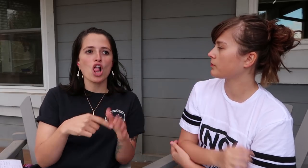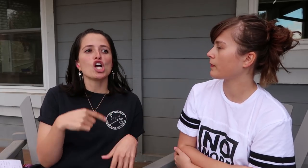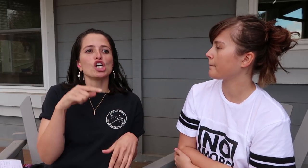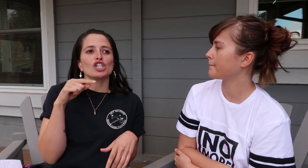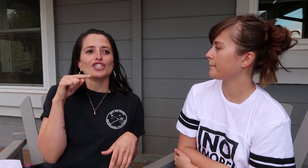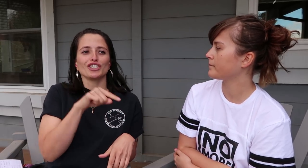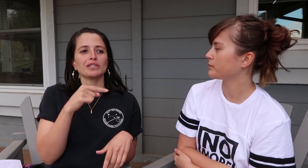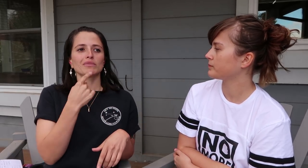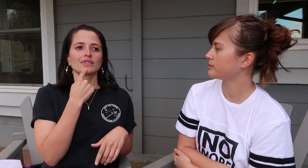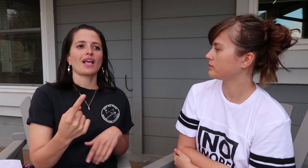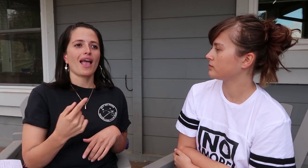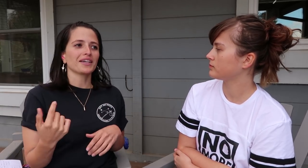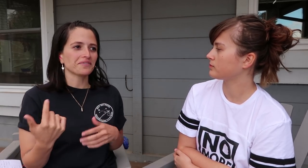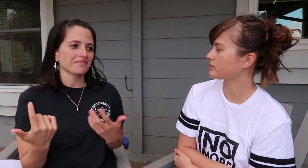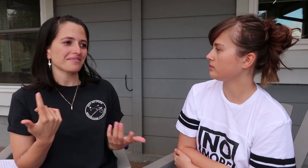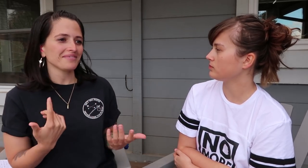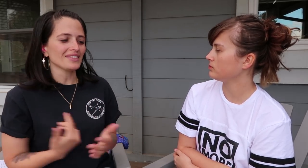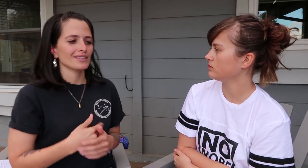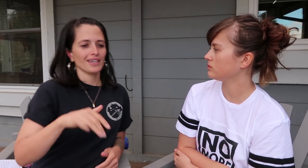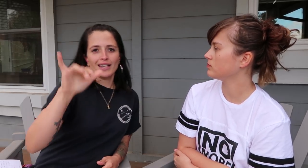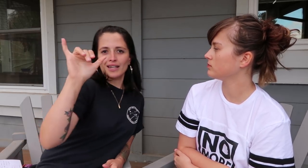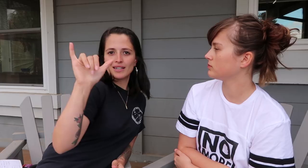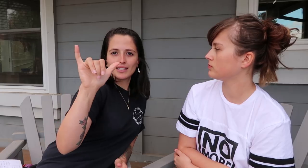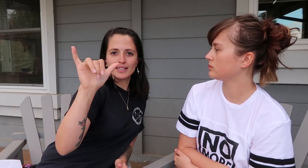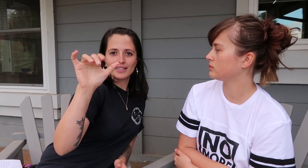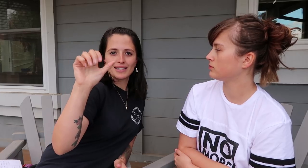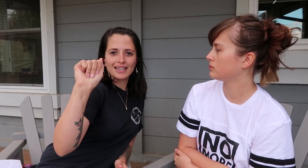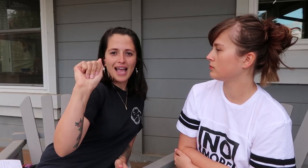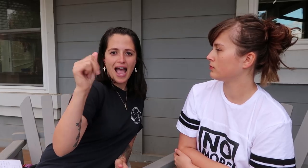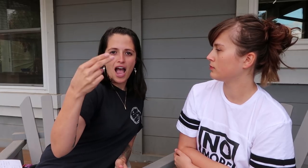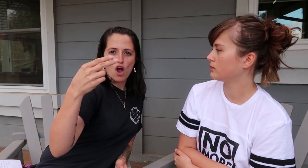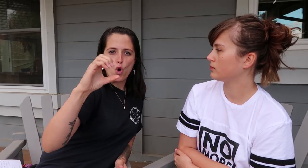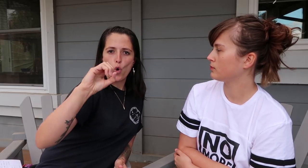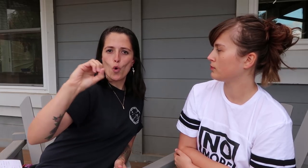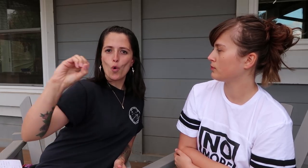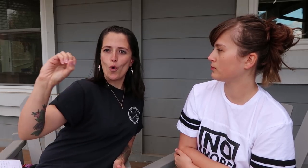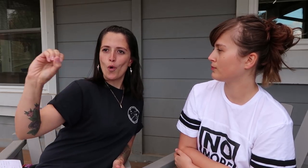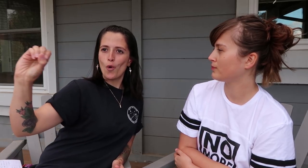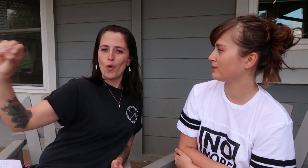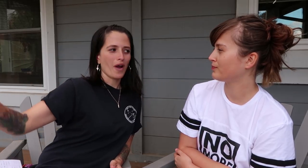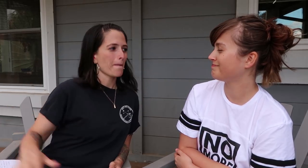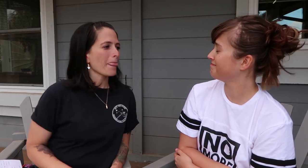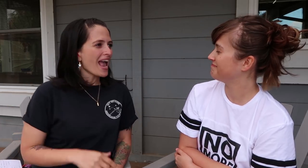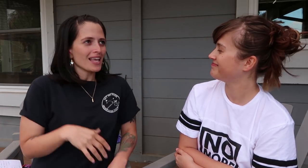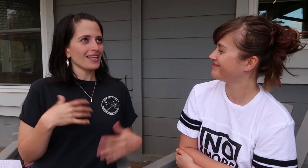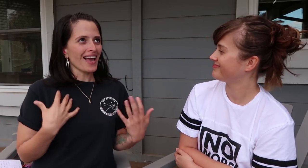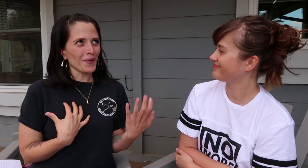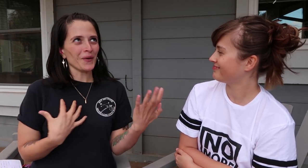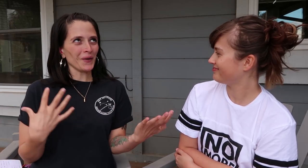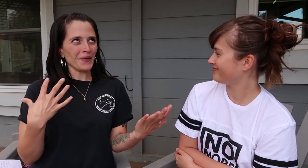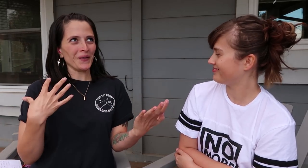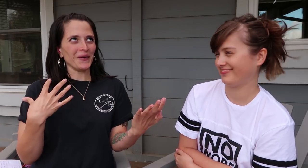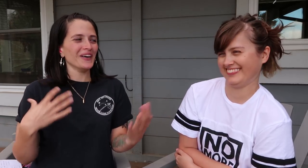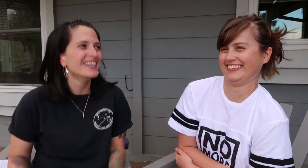she would say, “YAHOOOOOOOOO!”